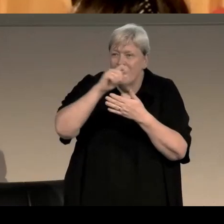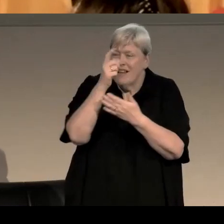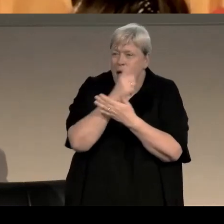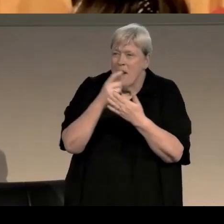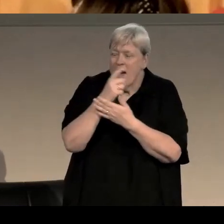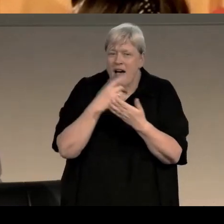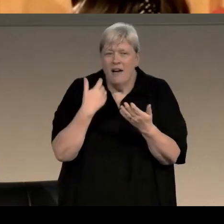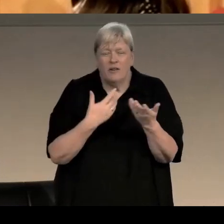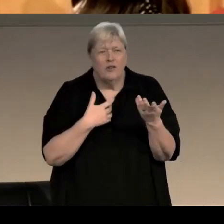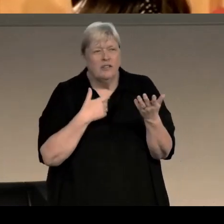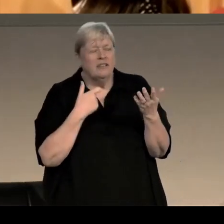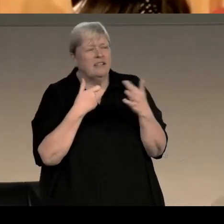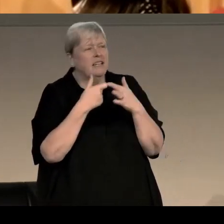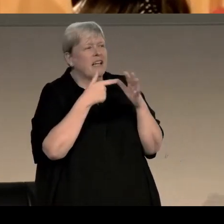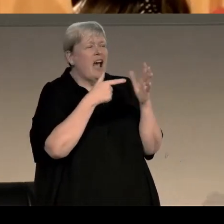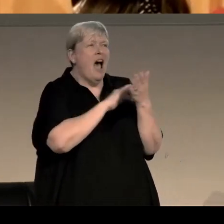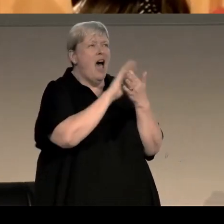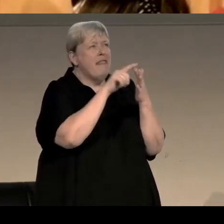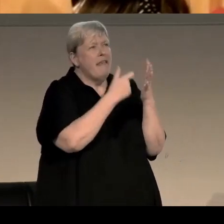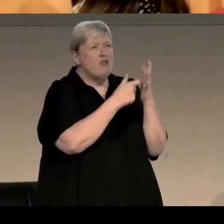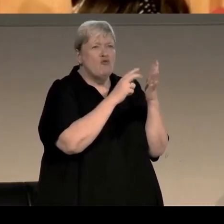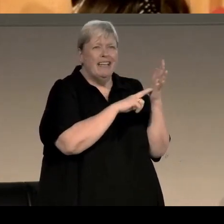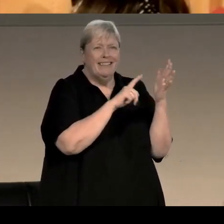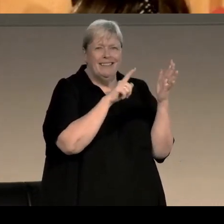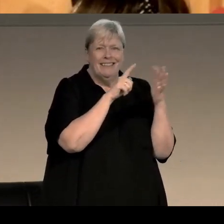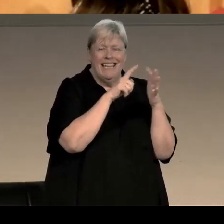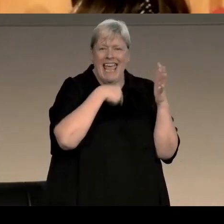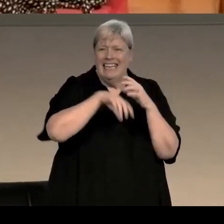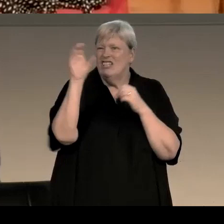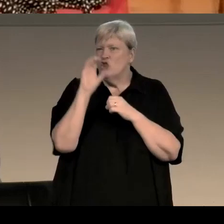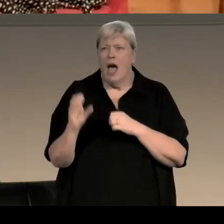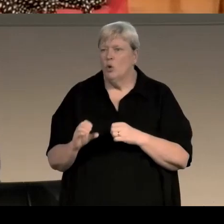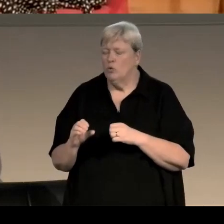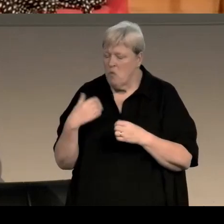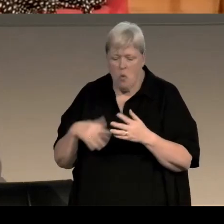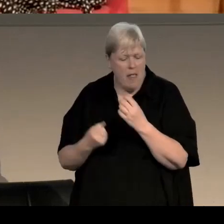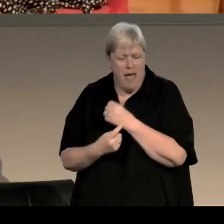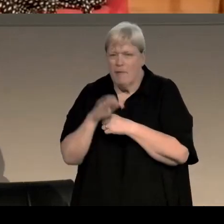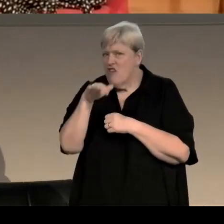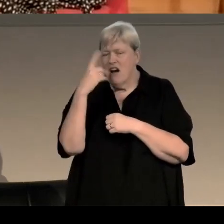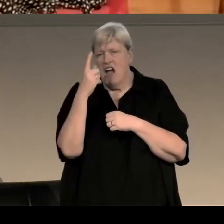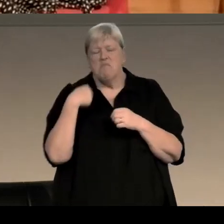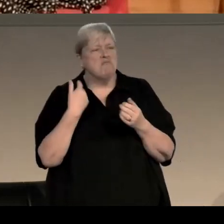That book happened in Chicago because it could only have happened in Chicago, because of the kind of lives people led,